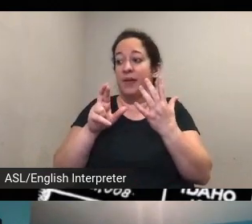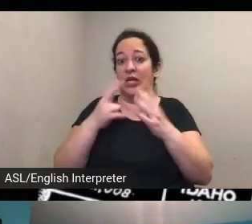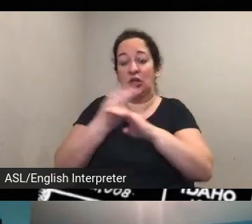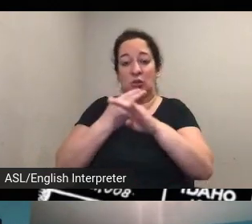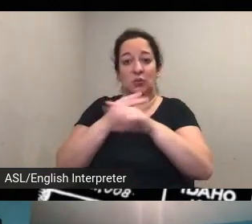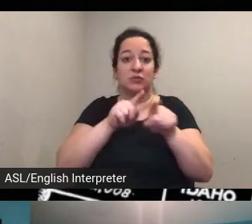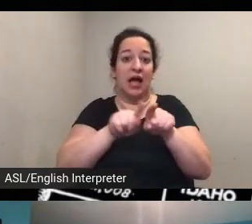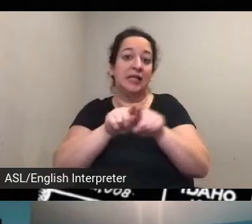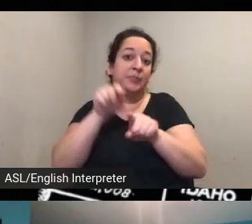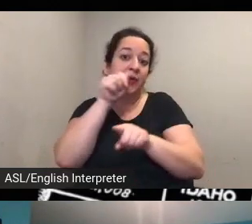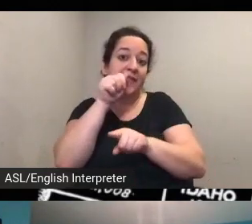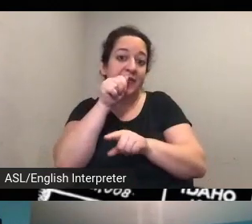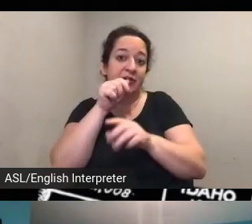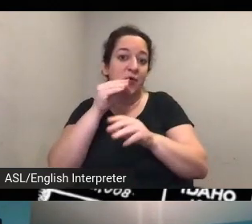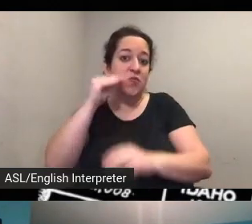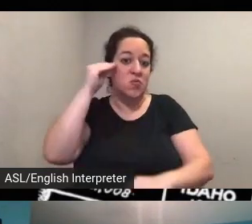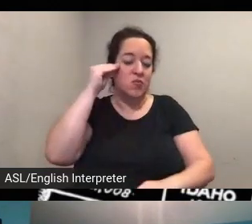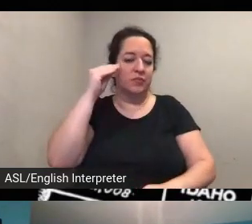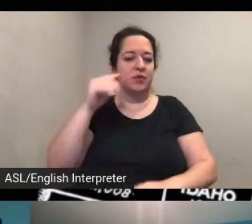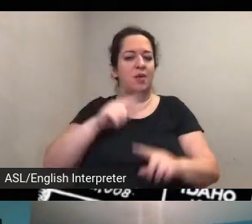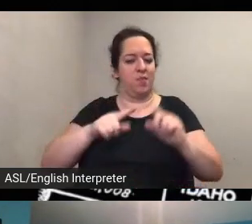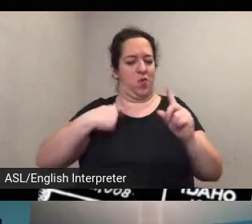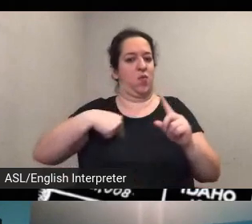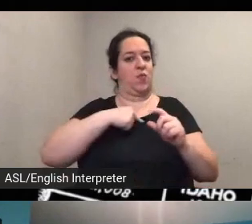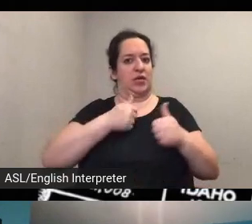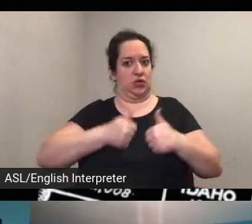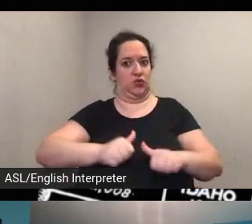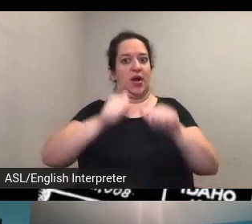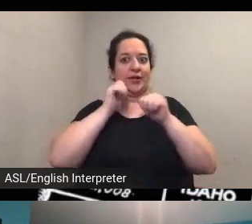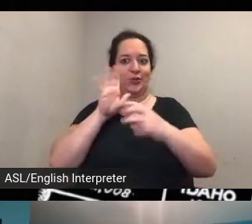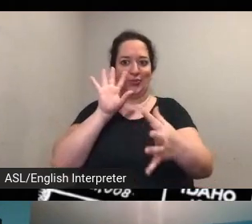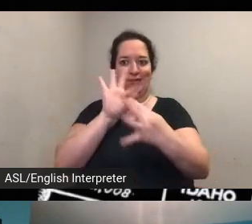but when we could we really tried to link to national park service sites